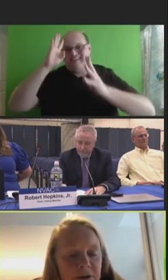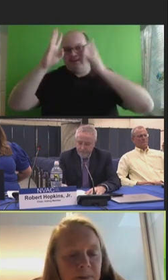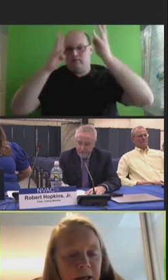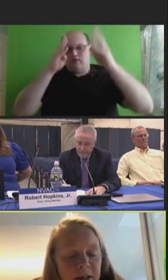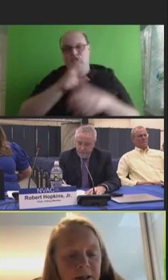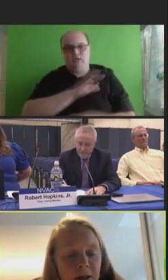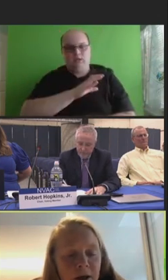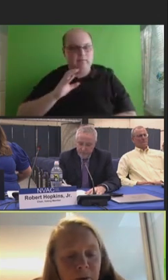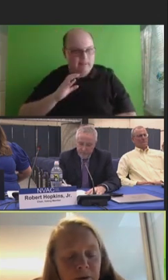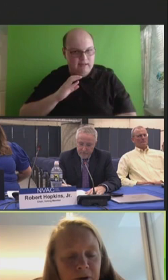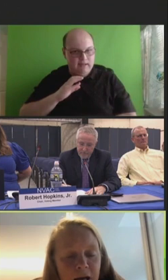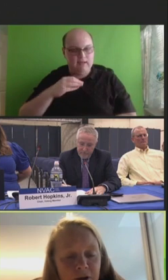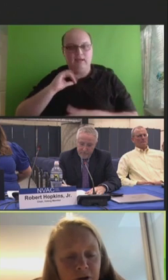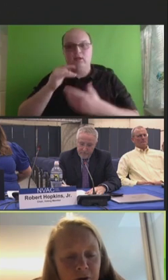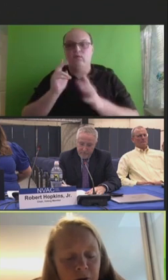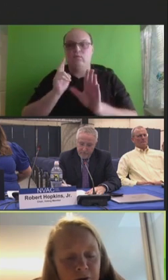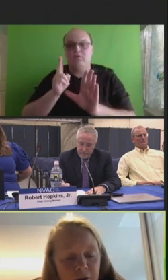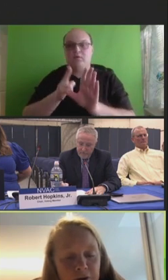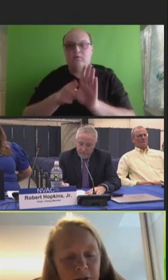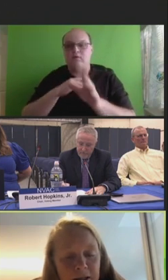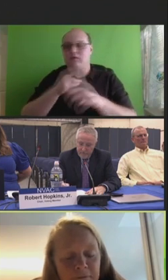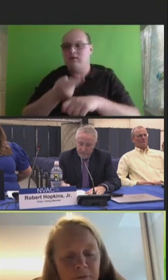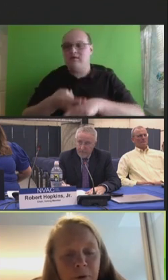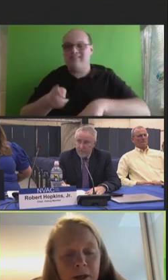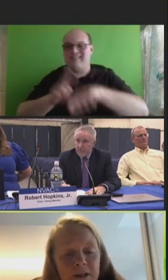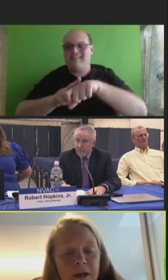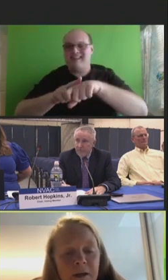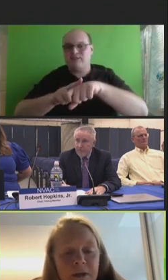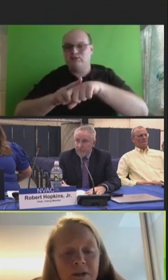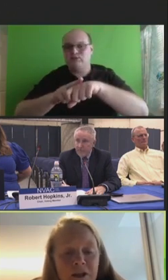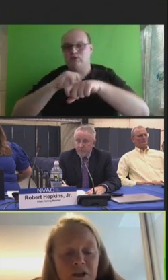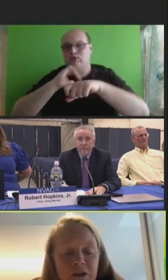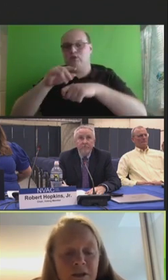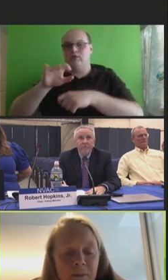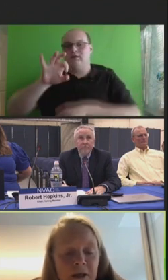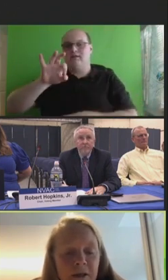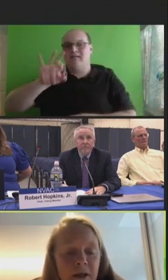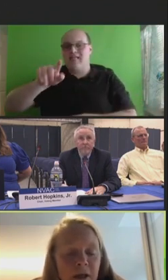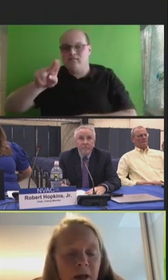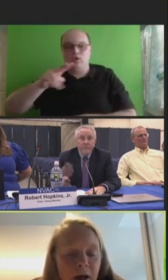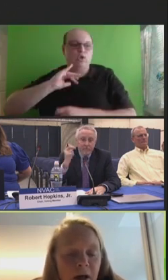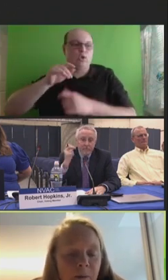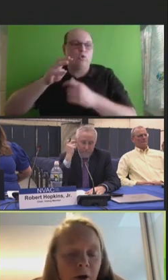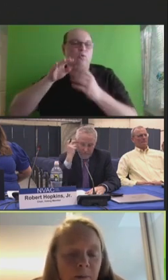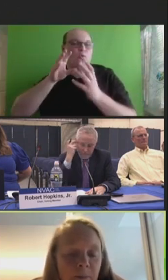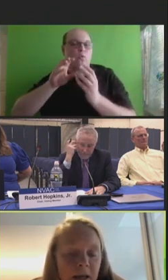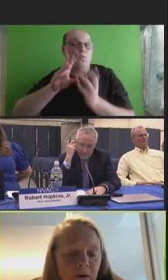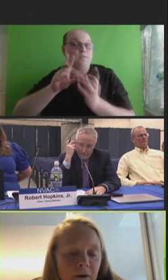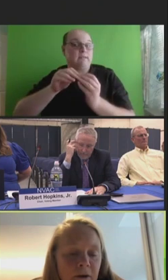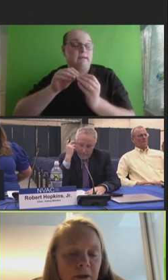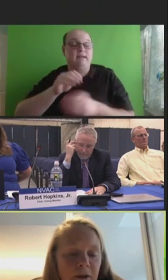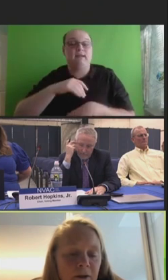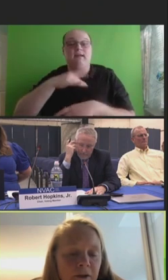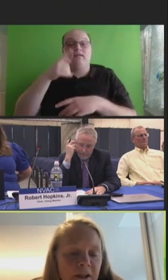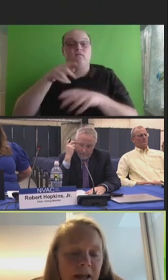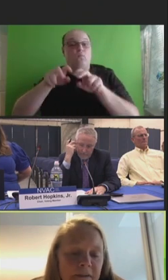We participated with the National Adult and Influenza Immunization Summit on a panel looking